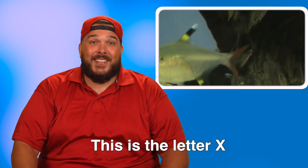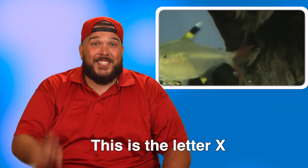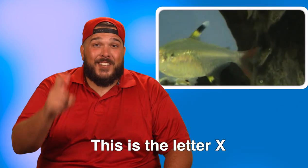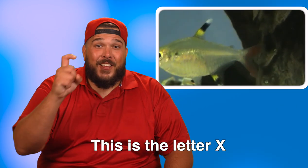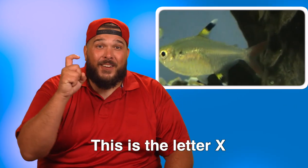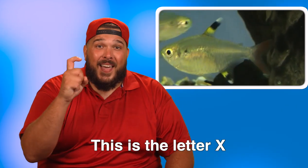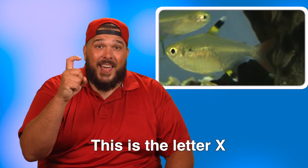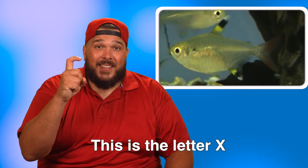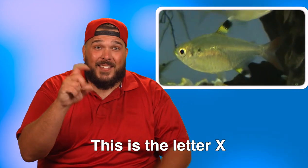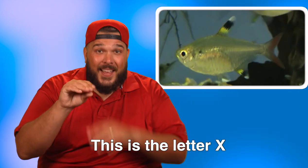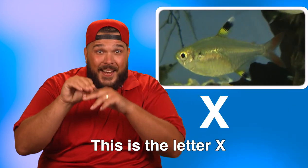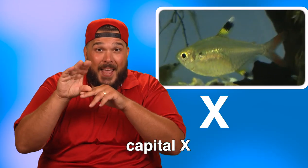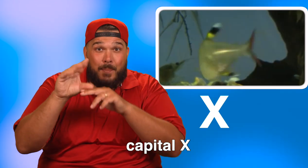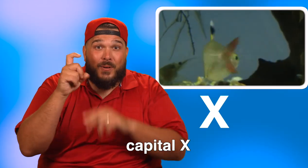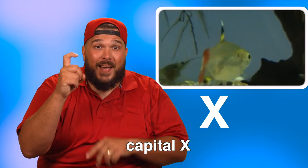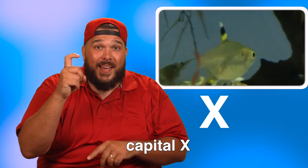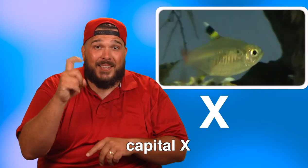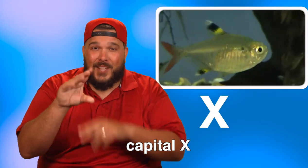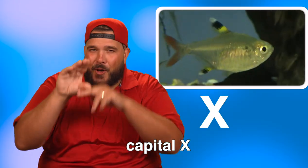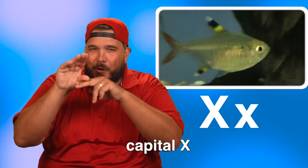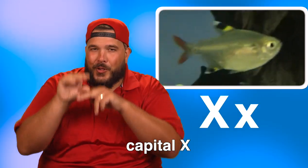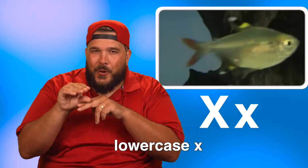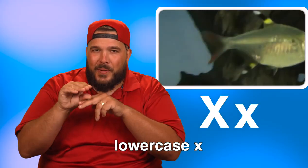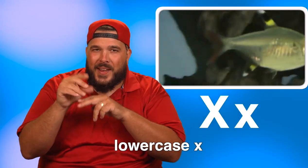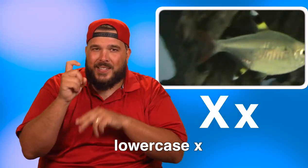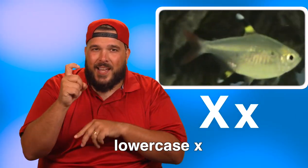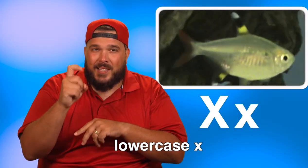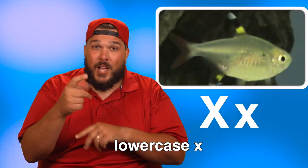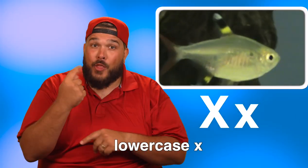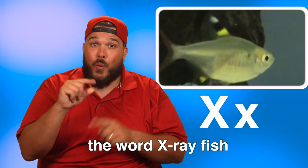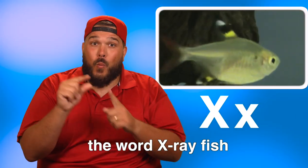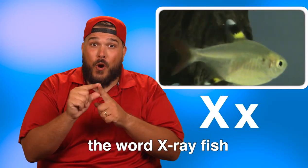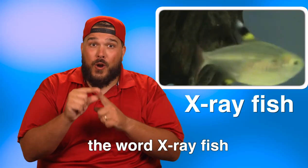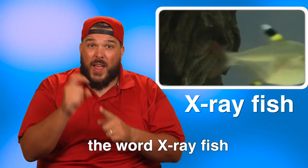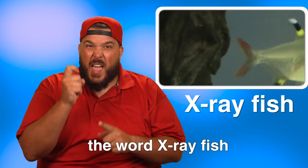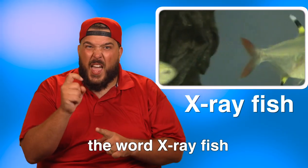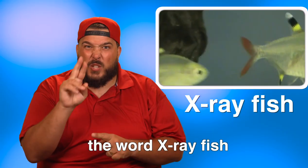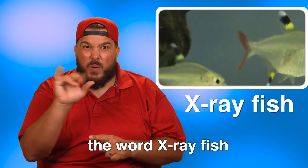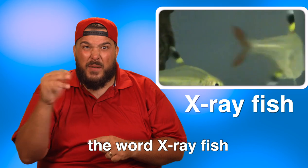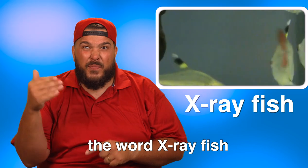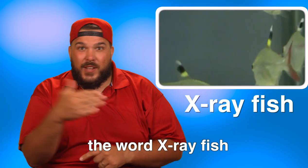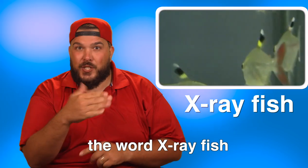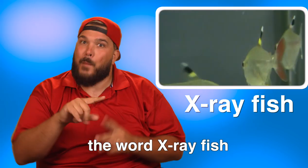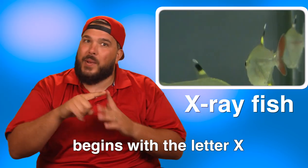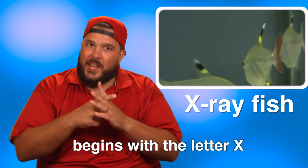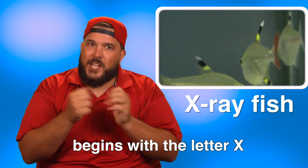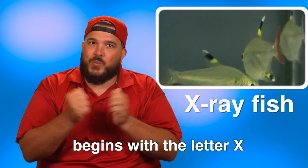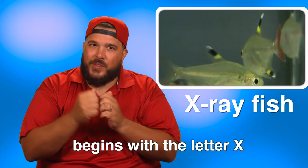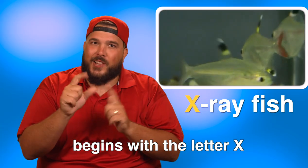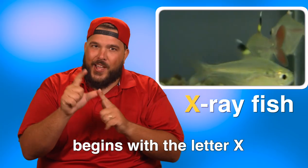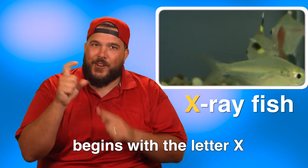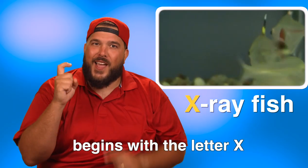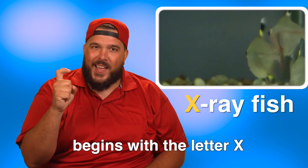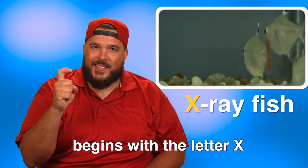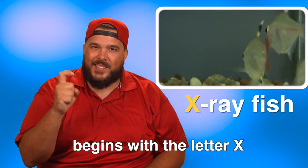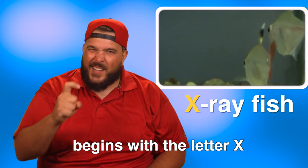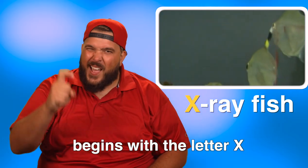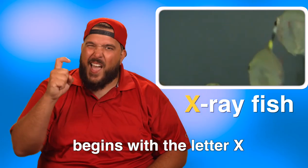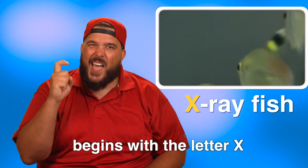This is the letter X. Capital X, lowercase x. The word x-ray fish begins with the letter X.